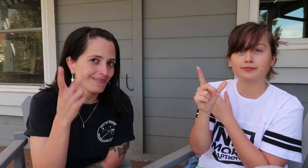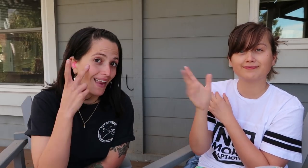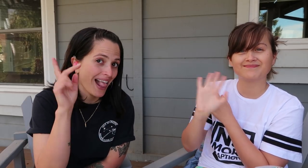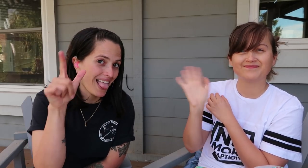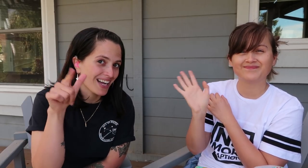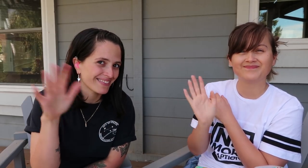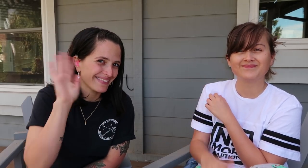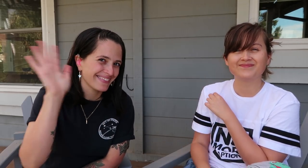Bye!